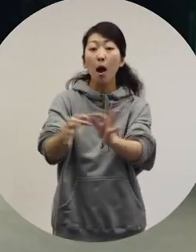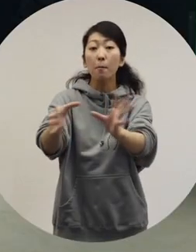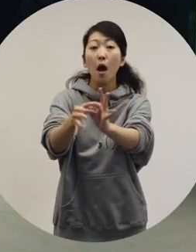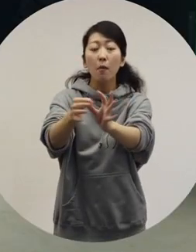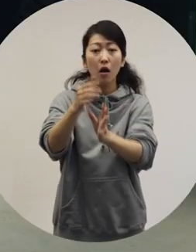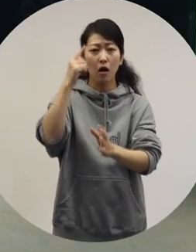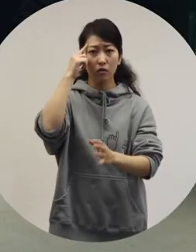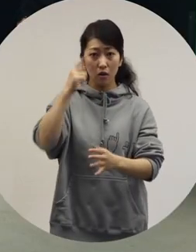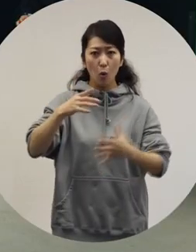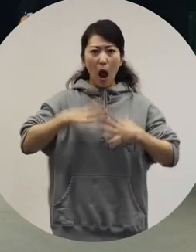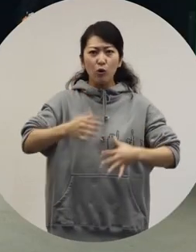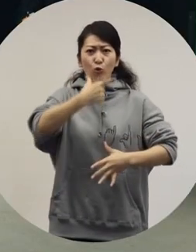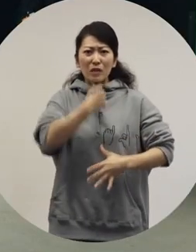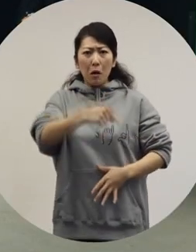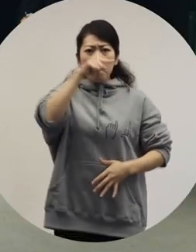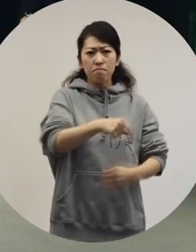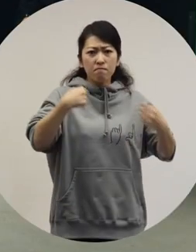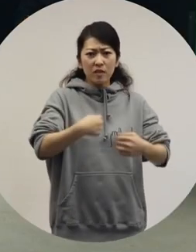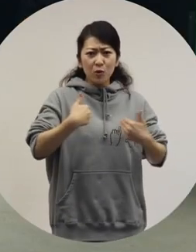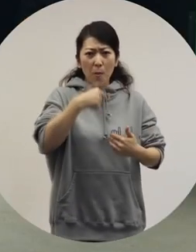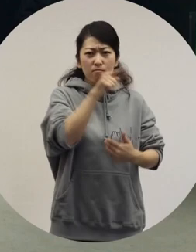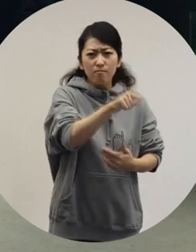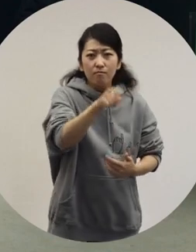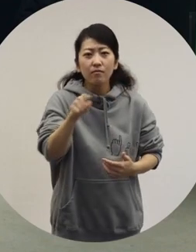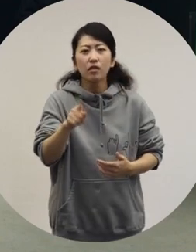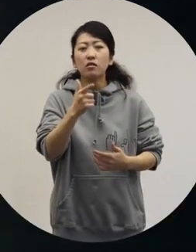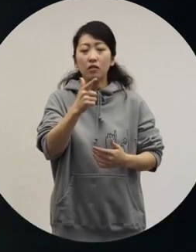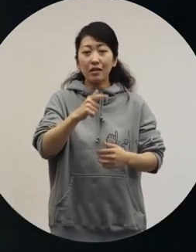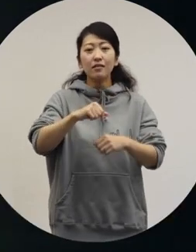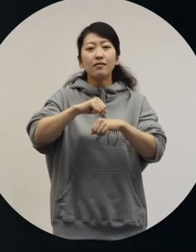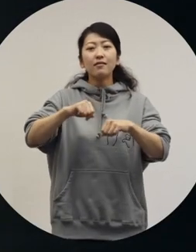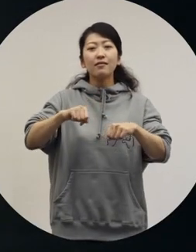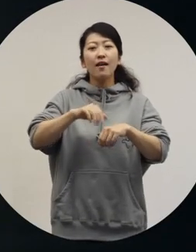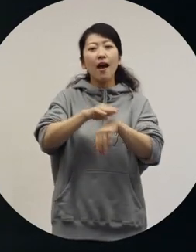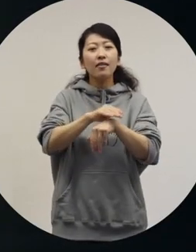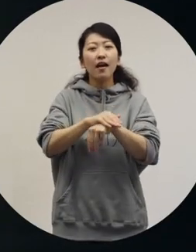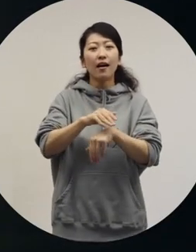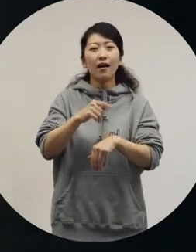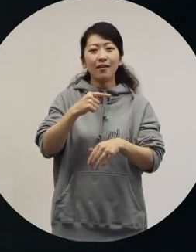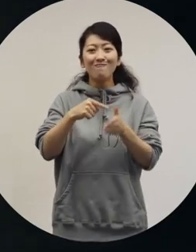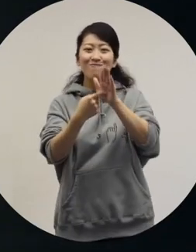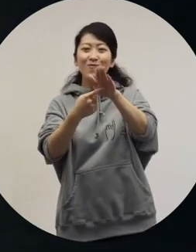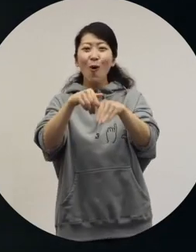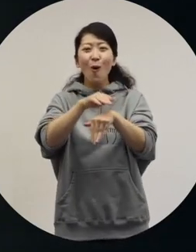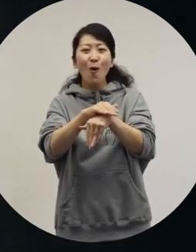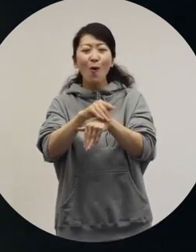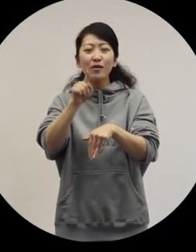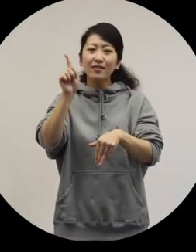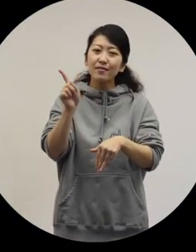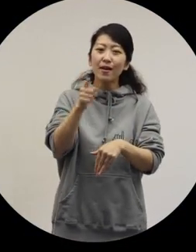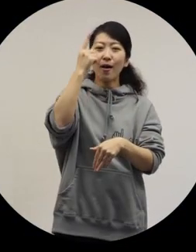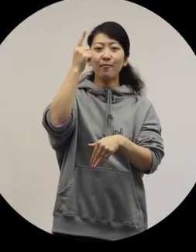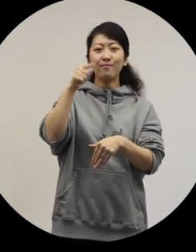It's not like you love fashion and so you should do this. You just naturally think of fashion as an expression of your way of life.